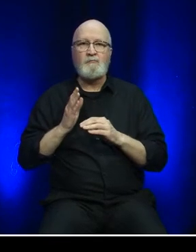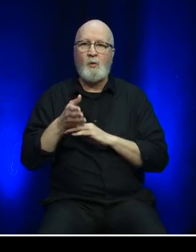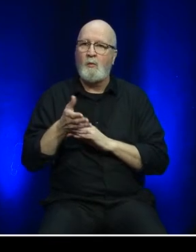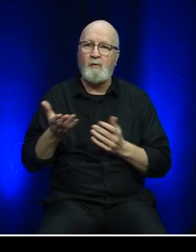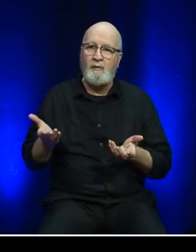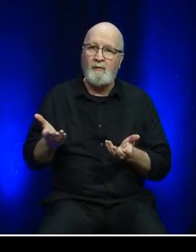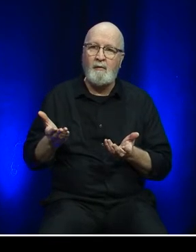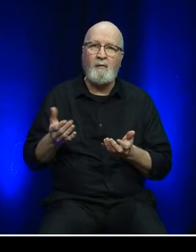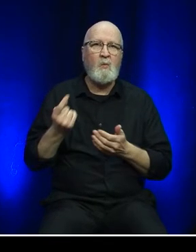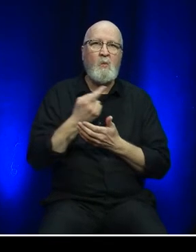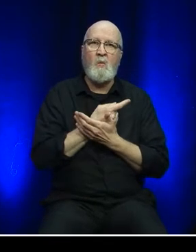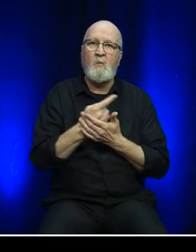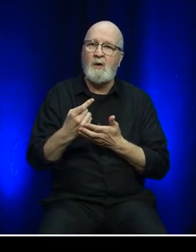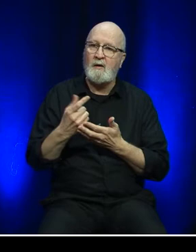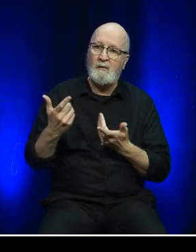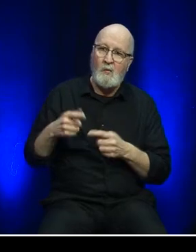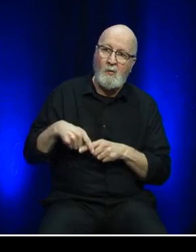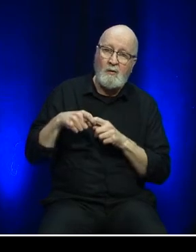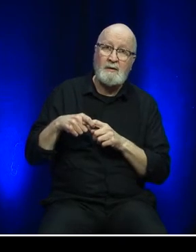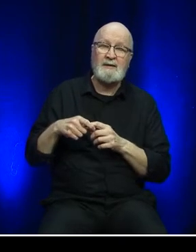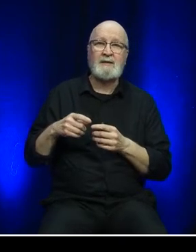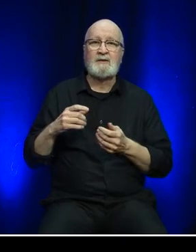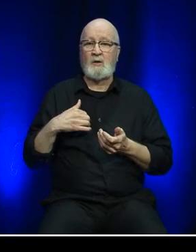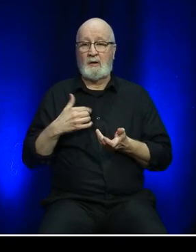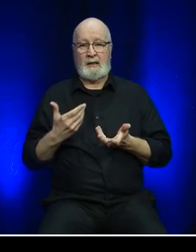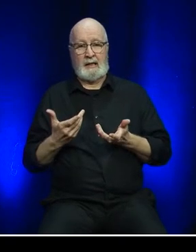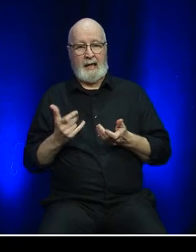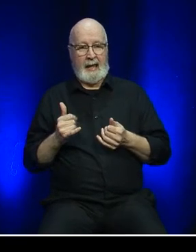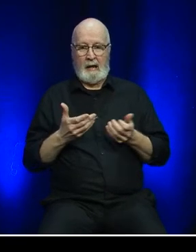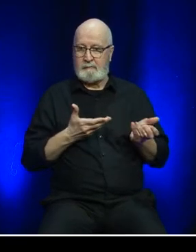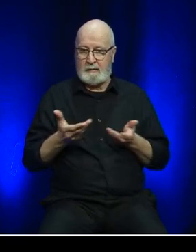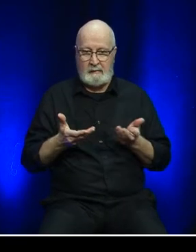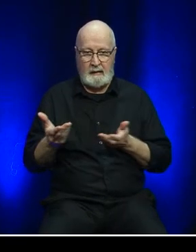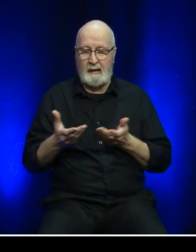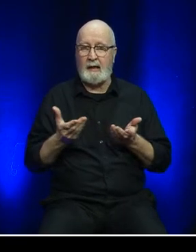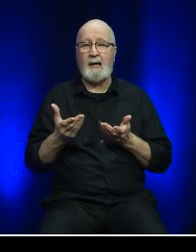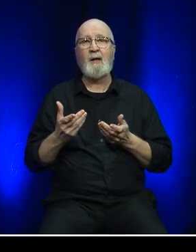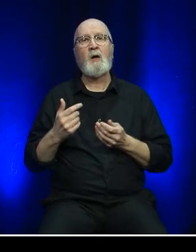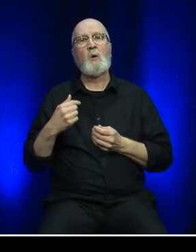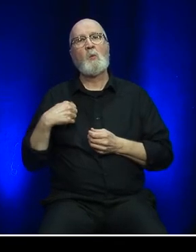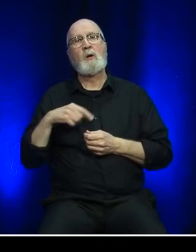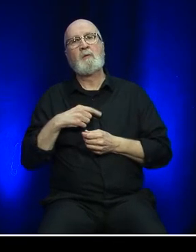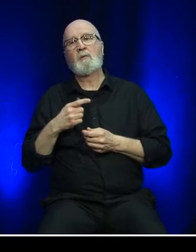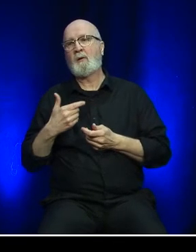As an integral part of the supply chain for the Province of Newfoundland and Labrador as well as the link